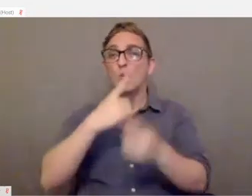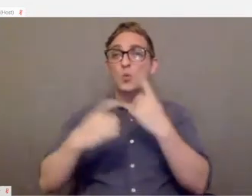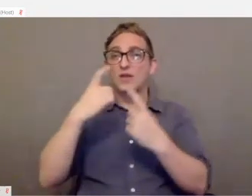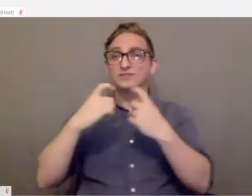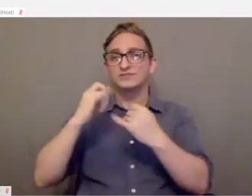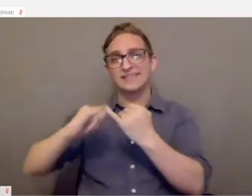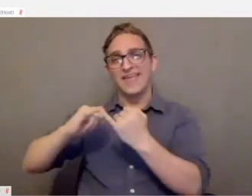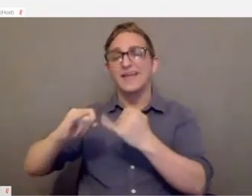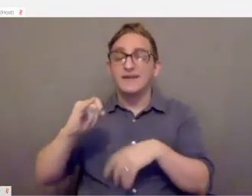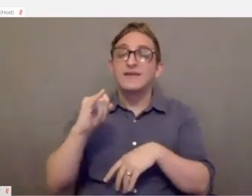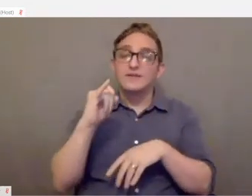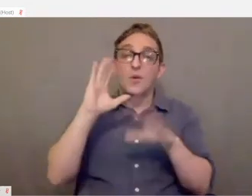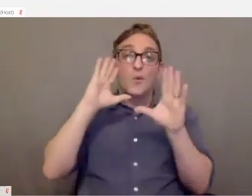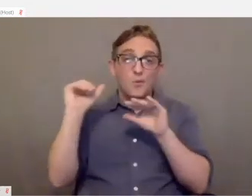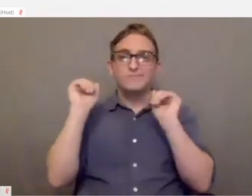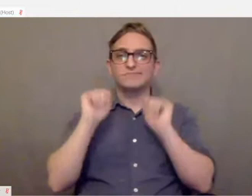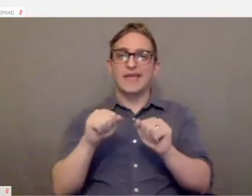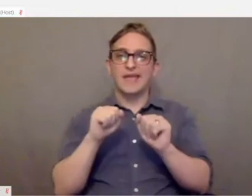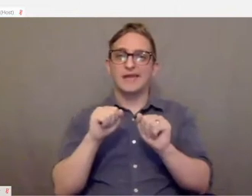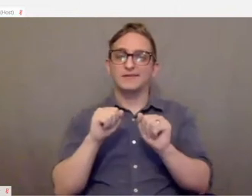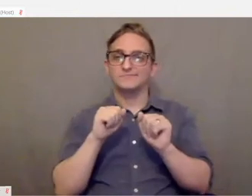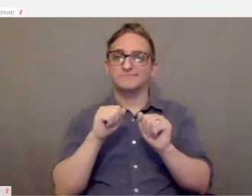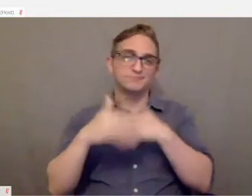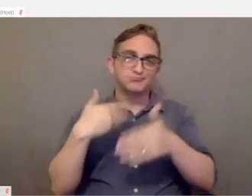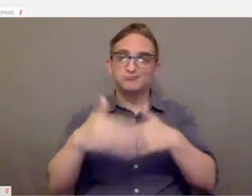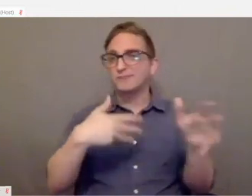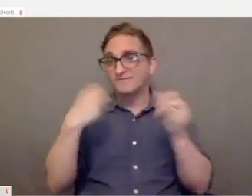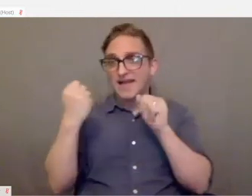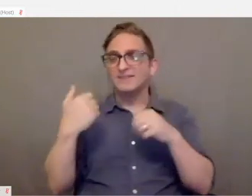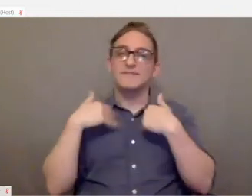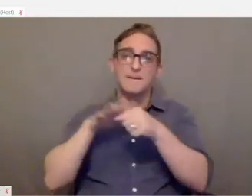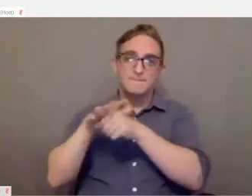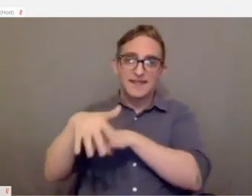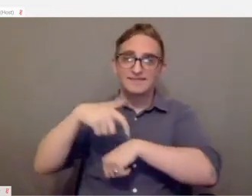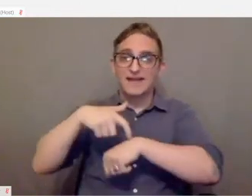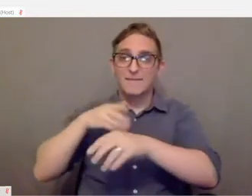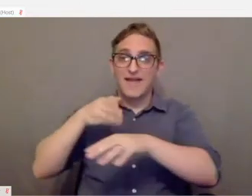And hopefully we'll be able to get through this and have plenty of time for any questions that people have at the end.